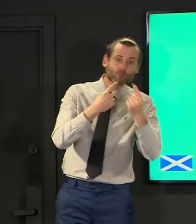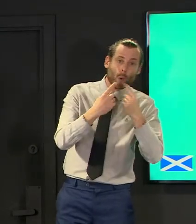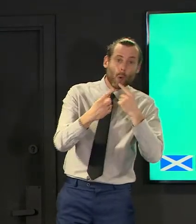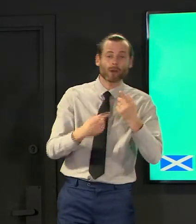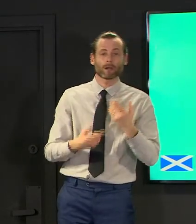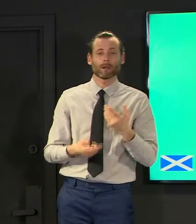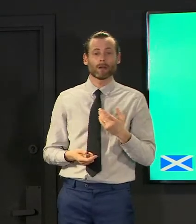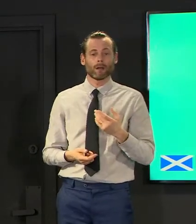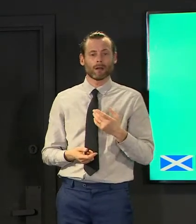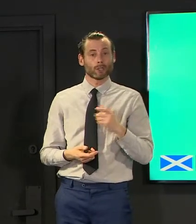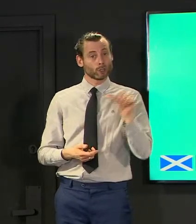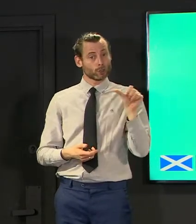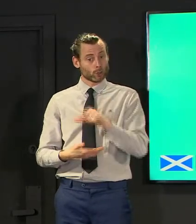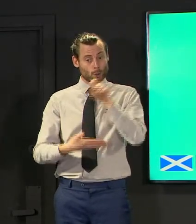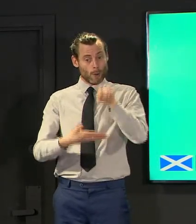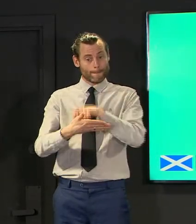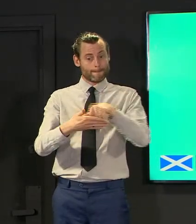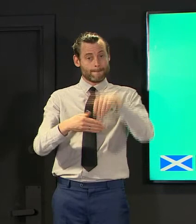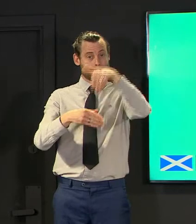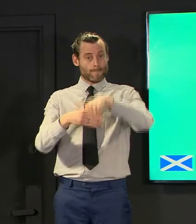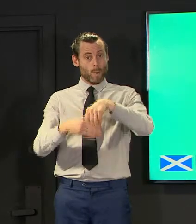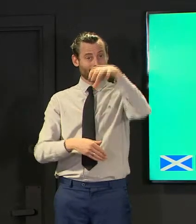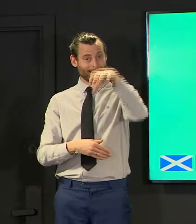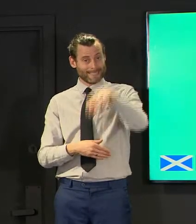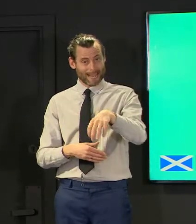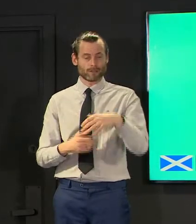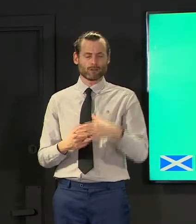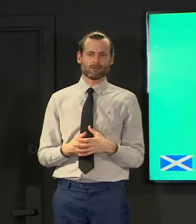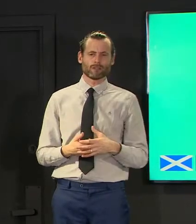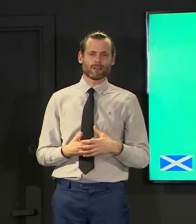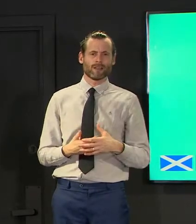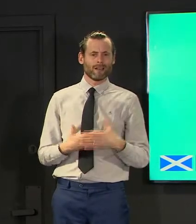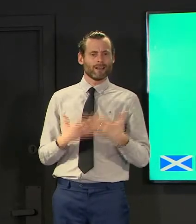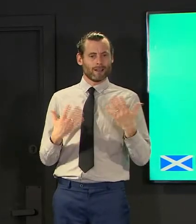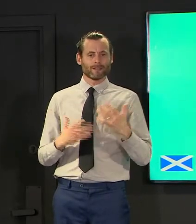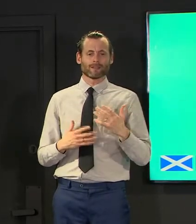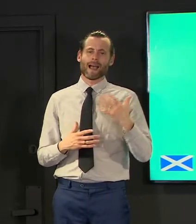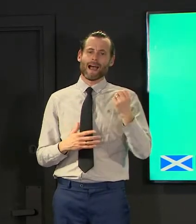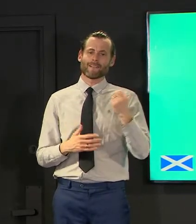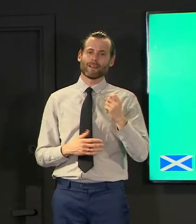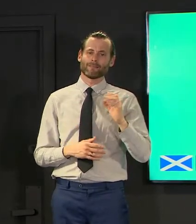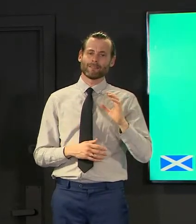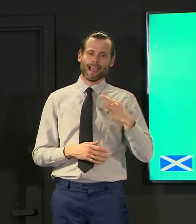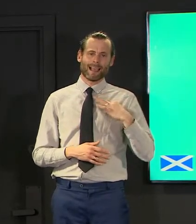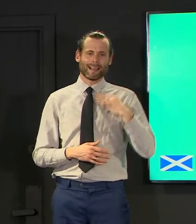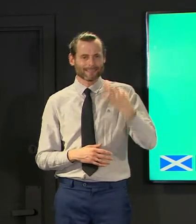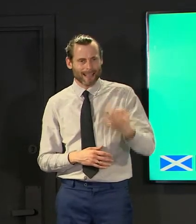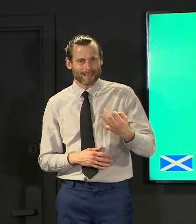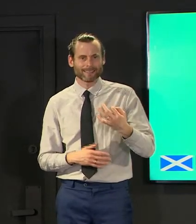uh candidates and agents who will be around those polling stations and then how to make the counts